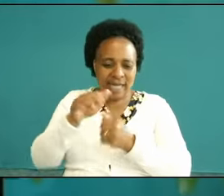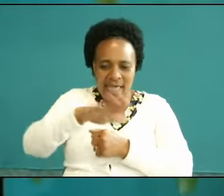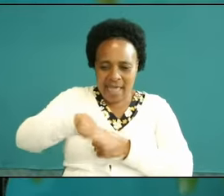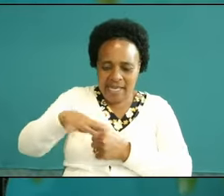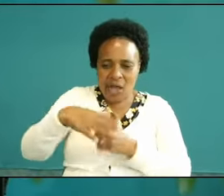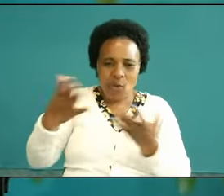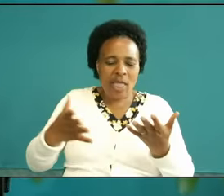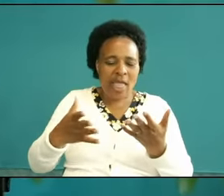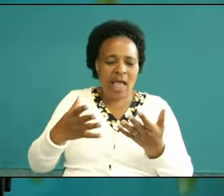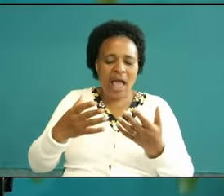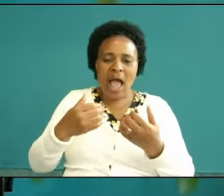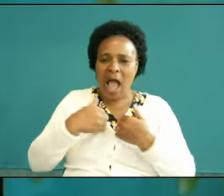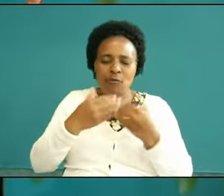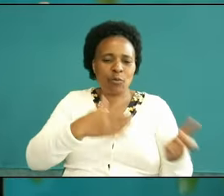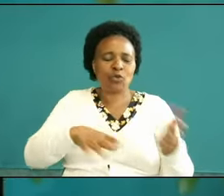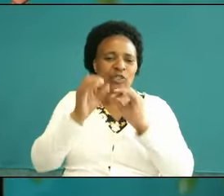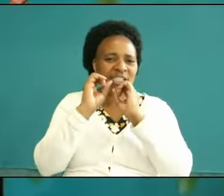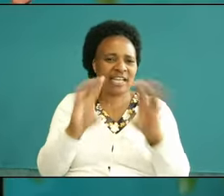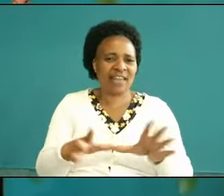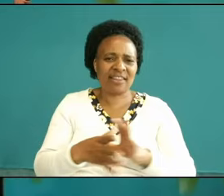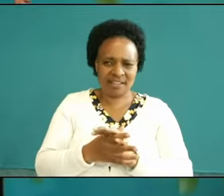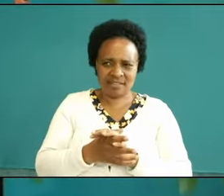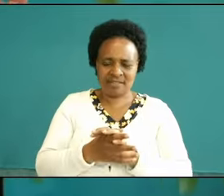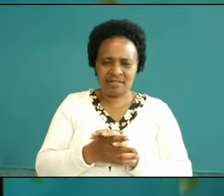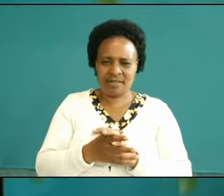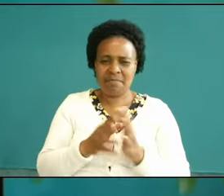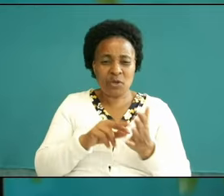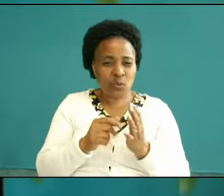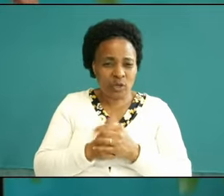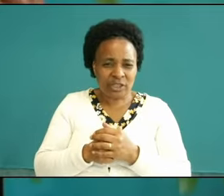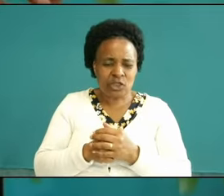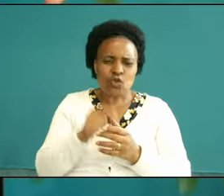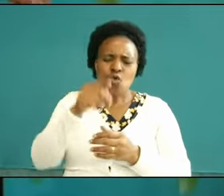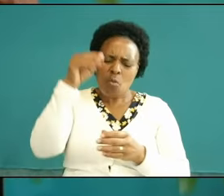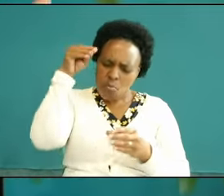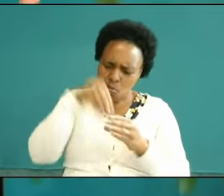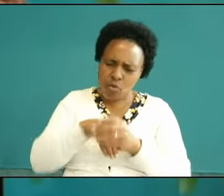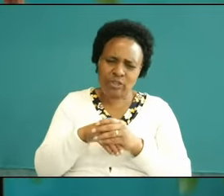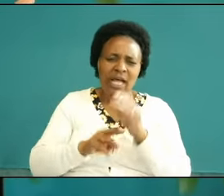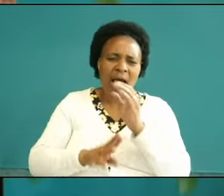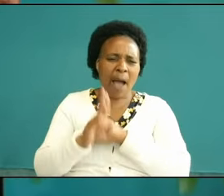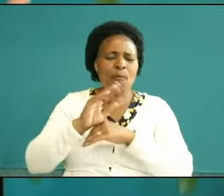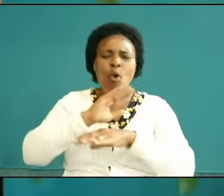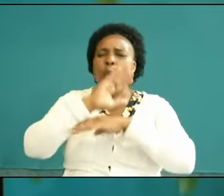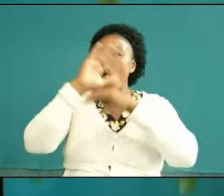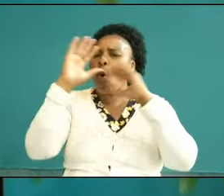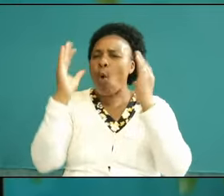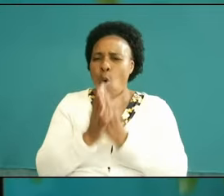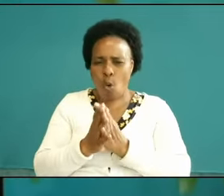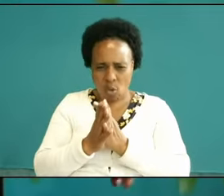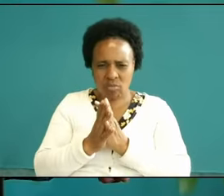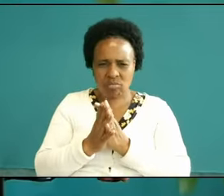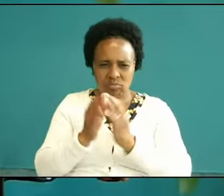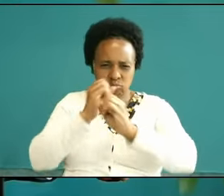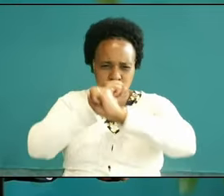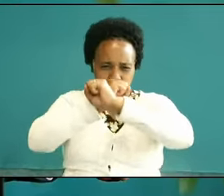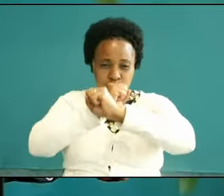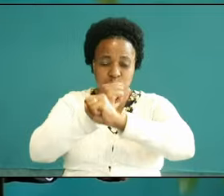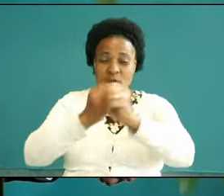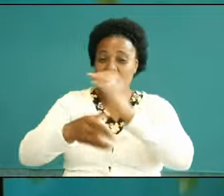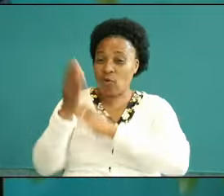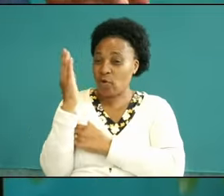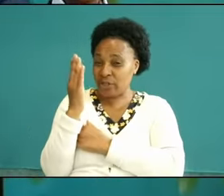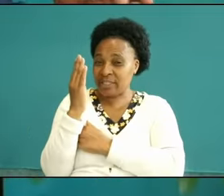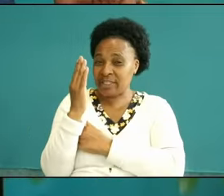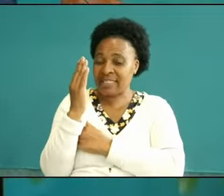says therefore in verse number 13 put up the whole armor of God that you may be able to withstand